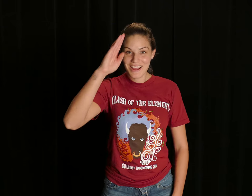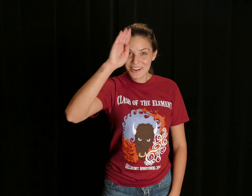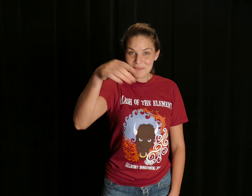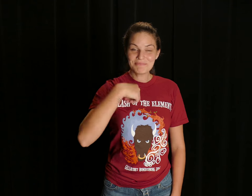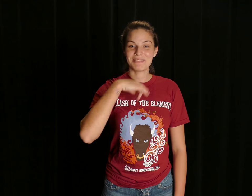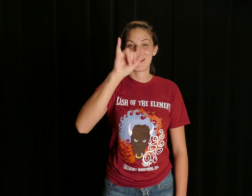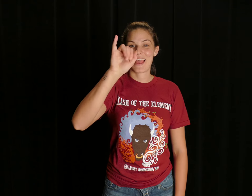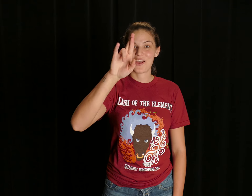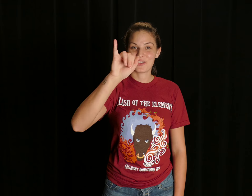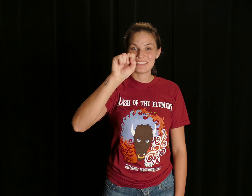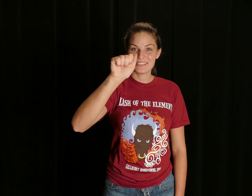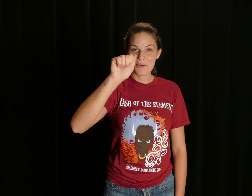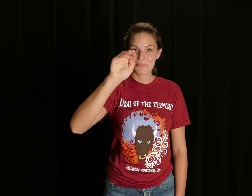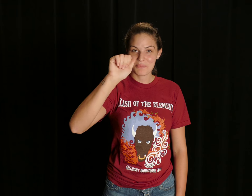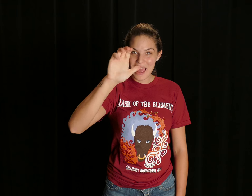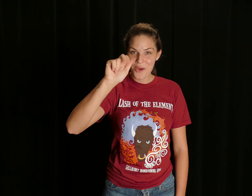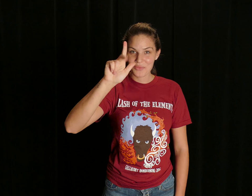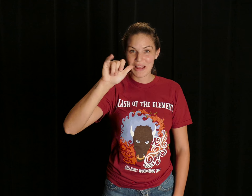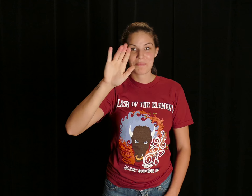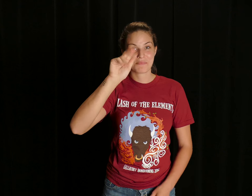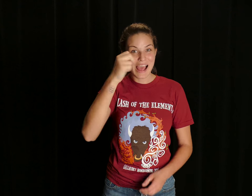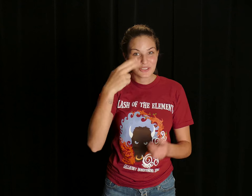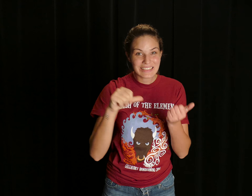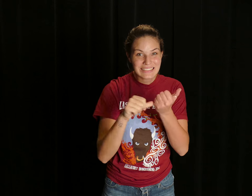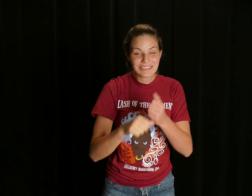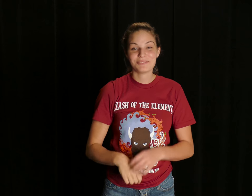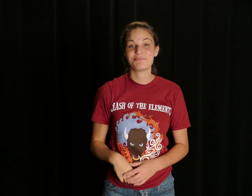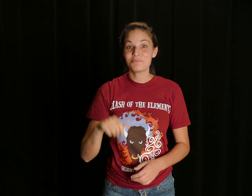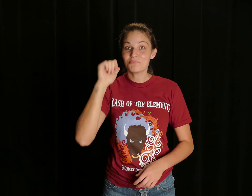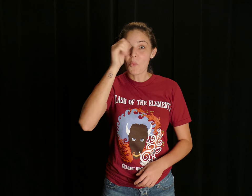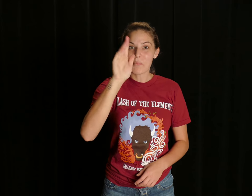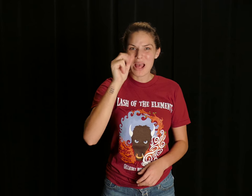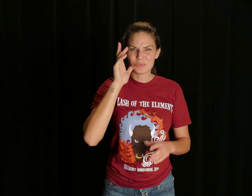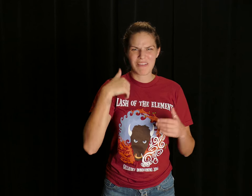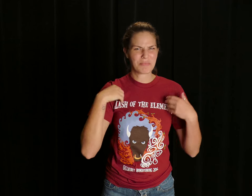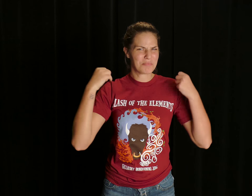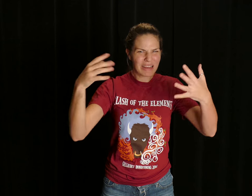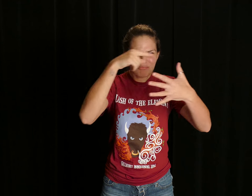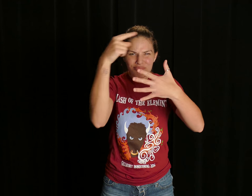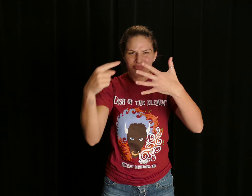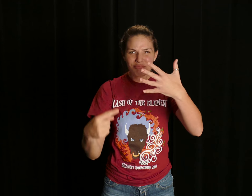Hello! I'm Irisa MacAulay, as BASH Chairperson Assistant! We will have a lot of things ongoing!